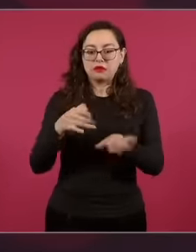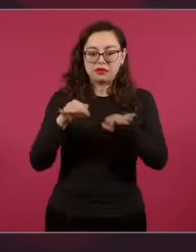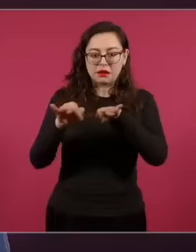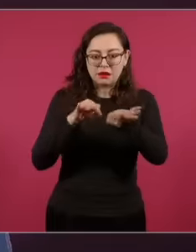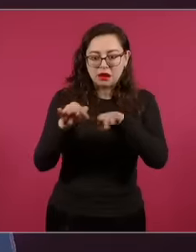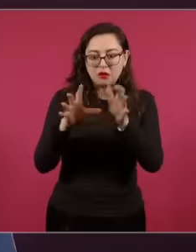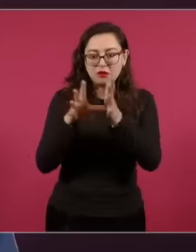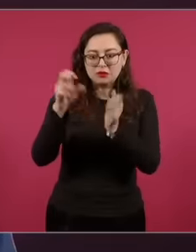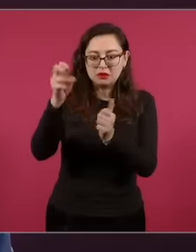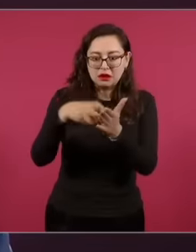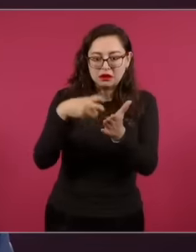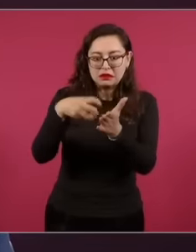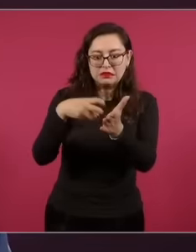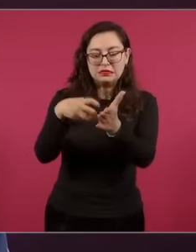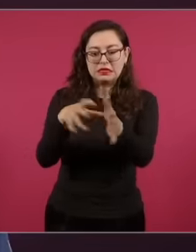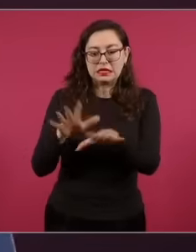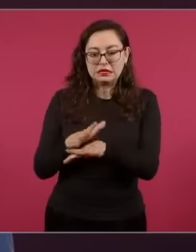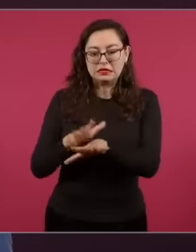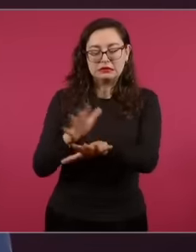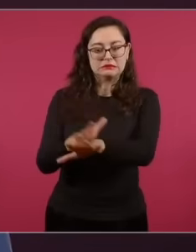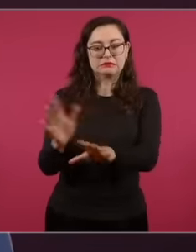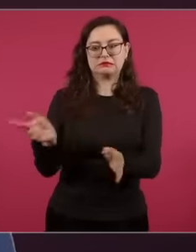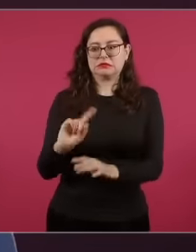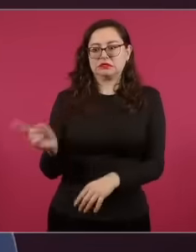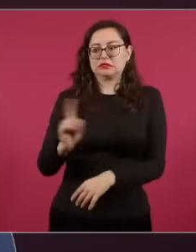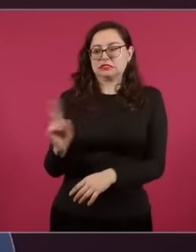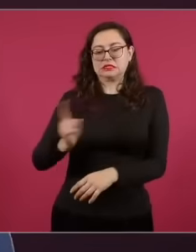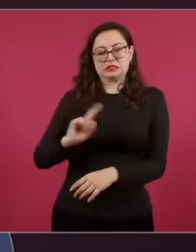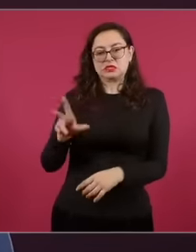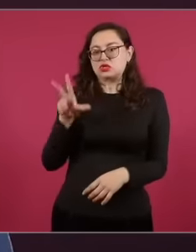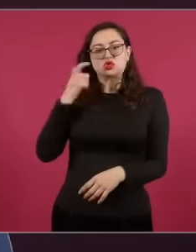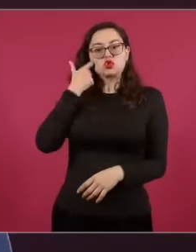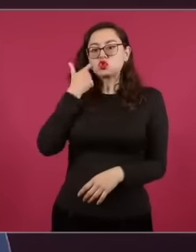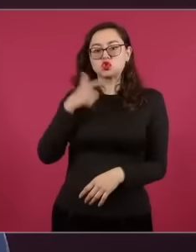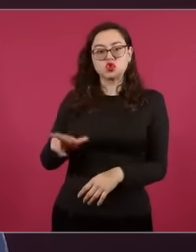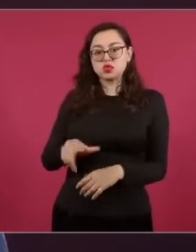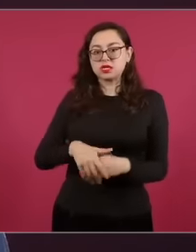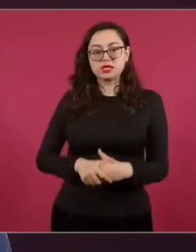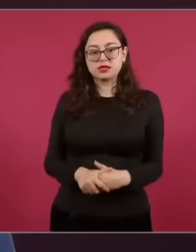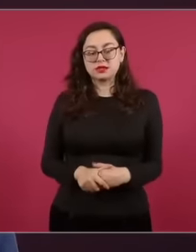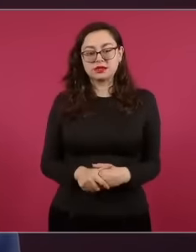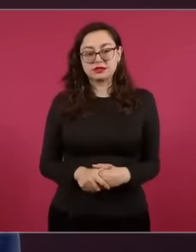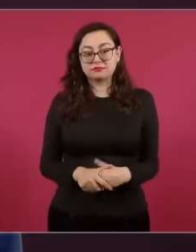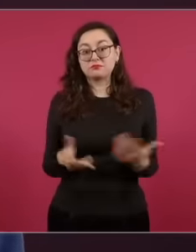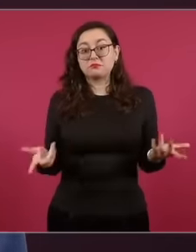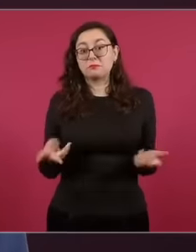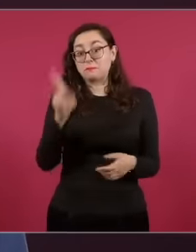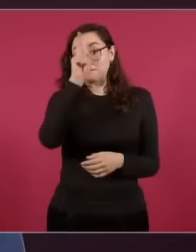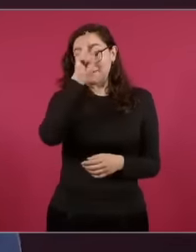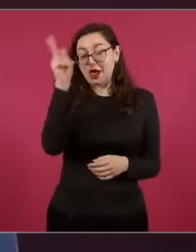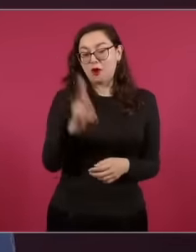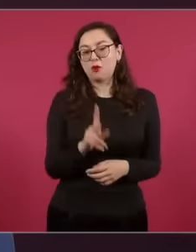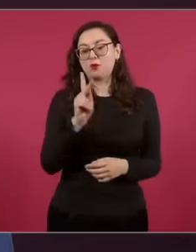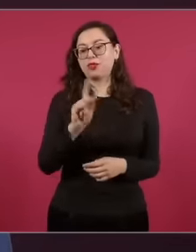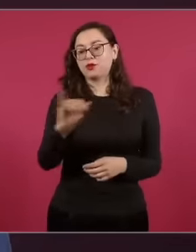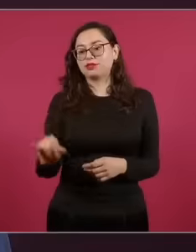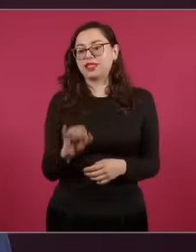And especially that no The reform of the judicial power is carried out